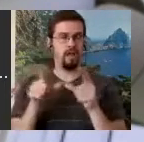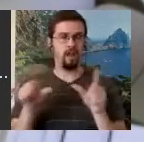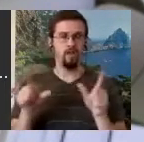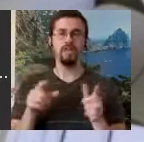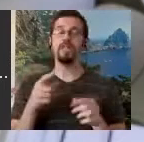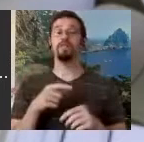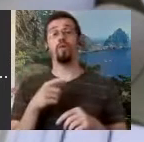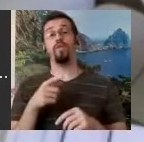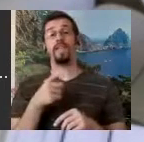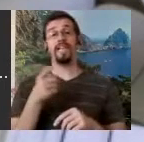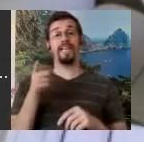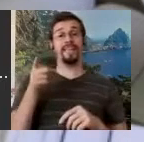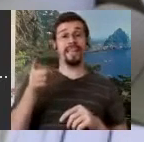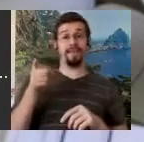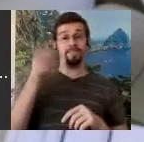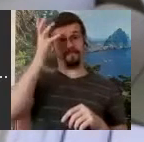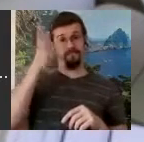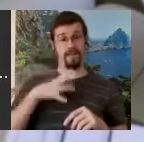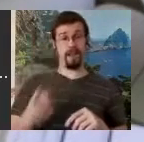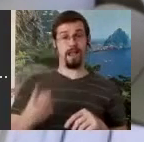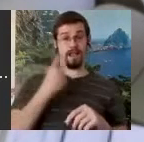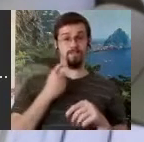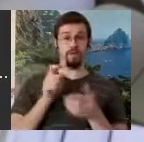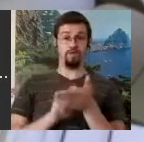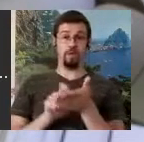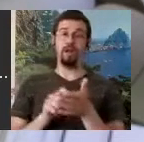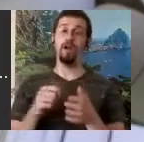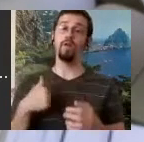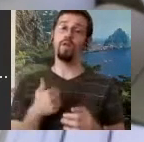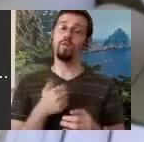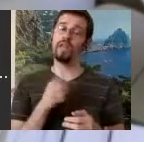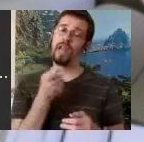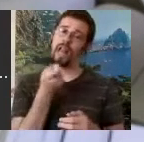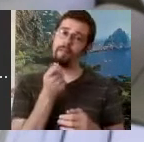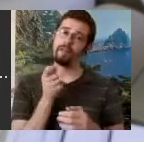come out several years later but we did do a little booklet together on writing